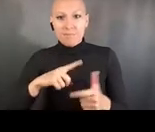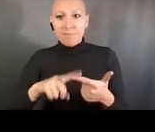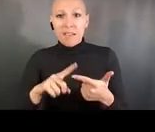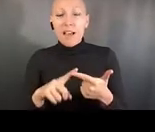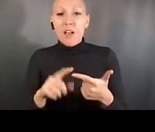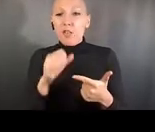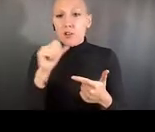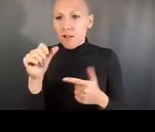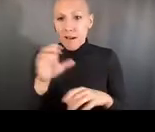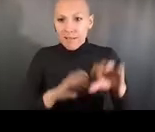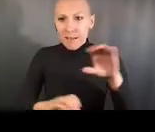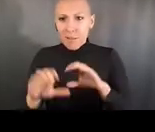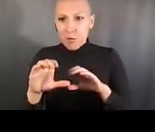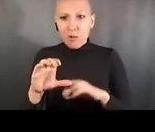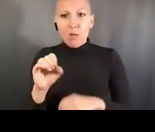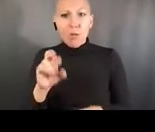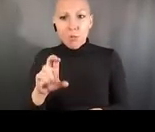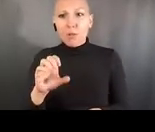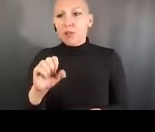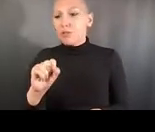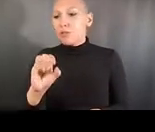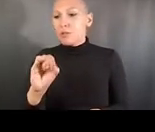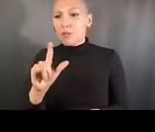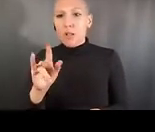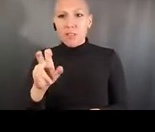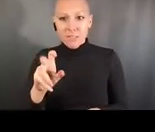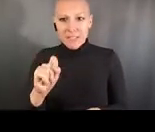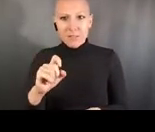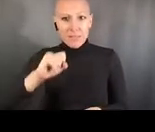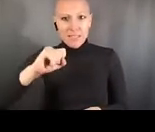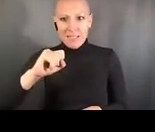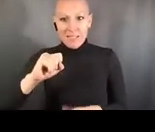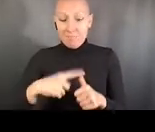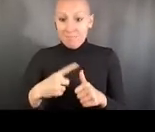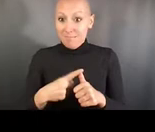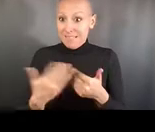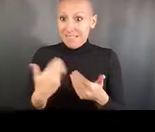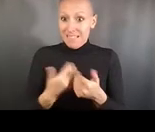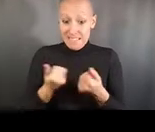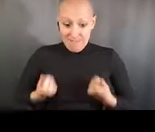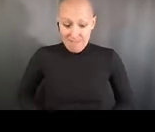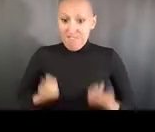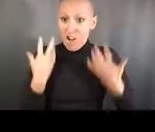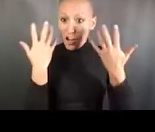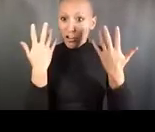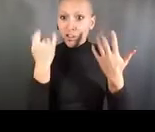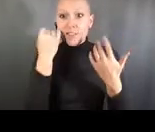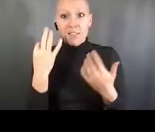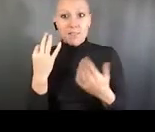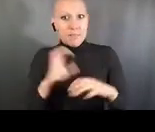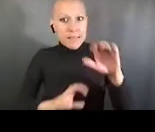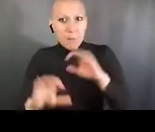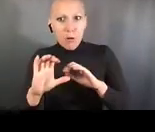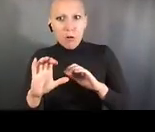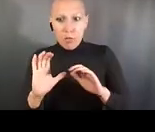We also have had actual grant proposals, funding opportunities for R25s